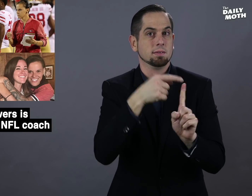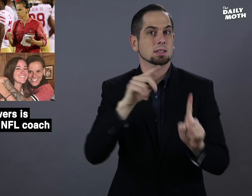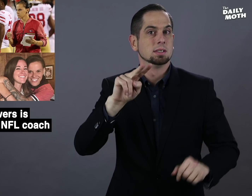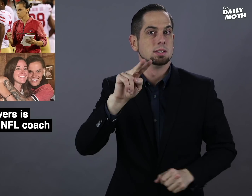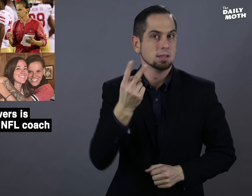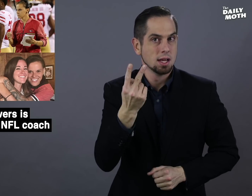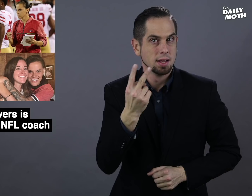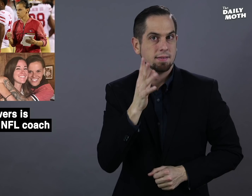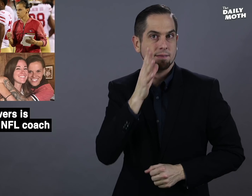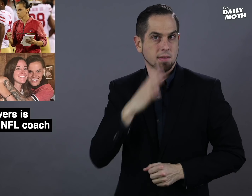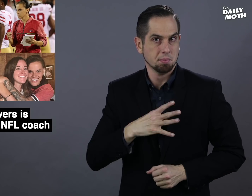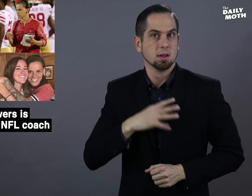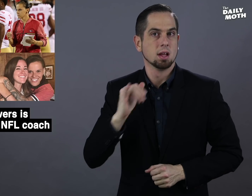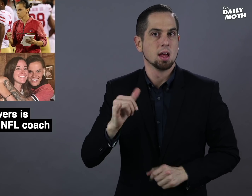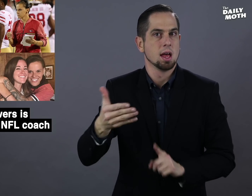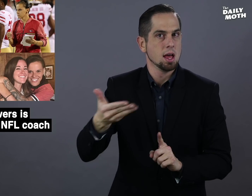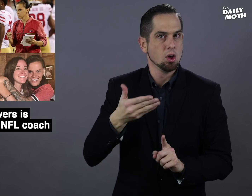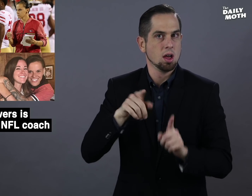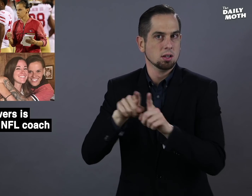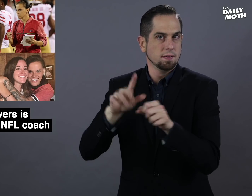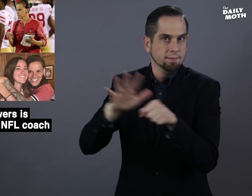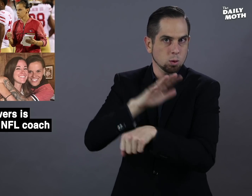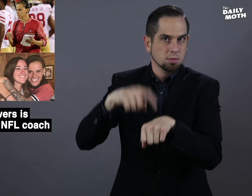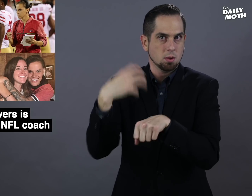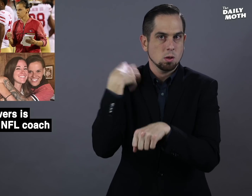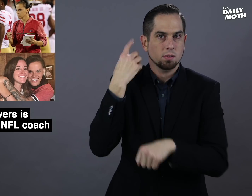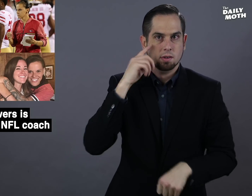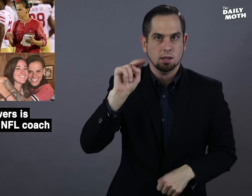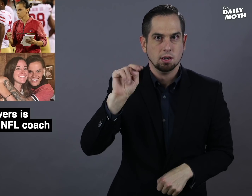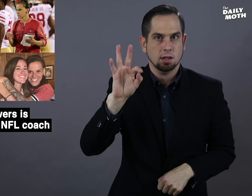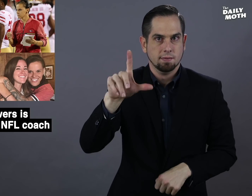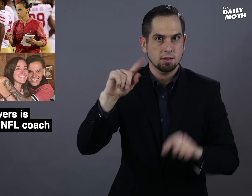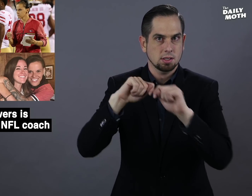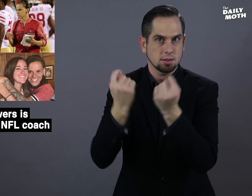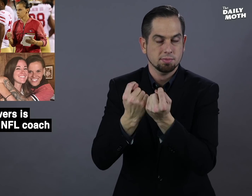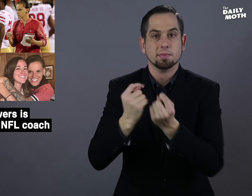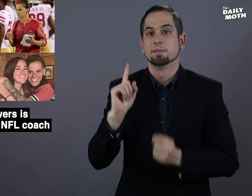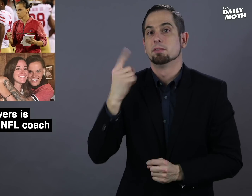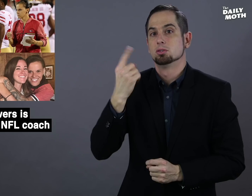She is the second female hired as a full-time coach for an NFL team.